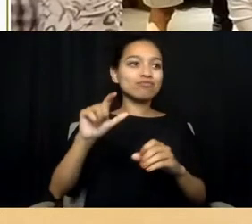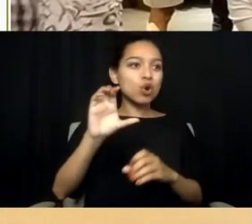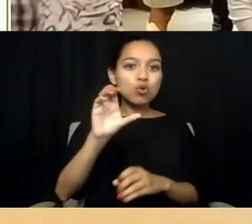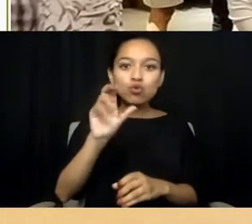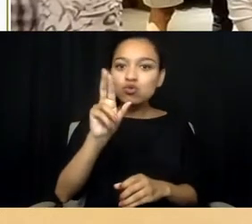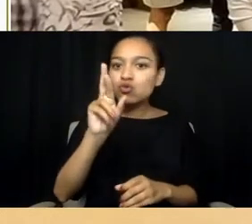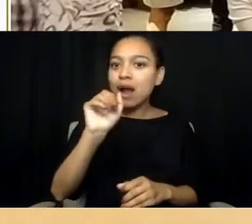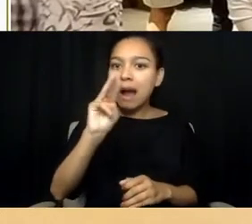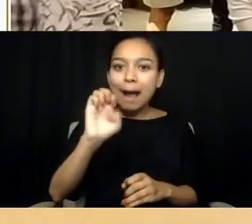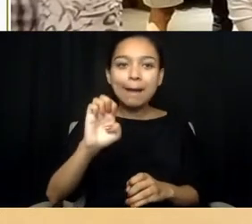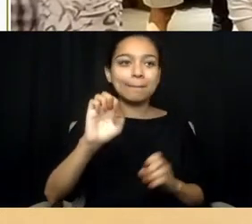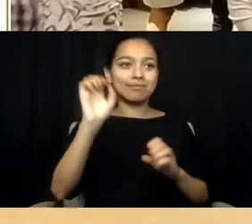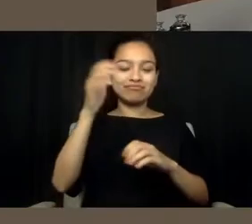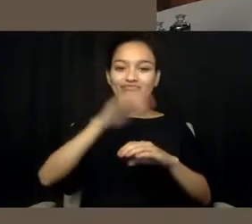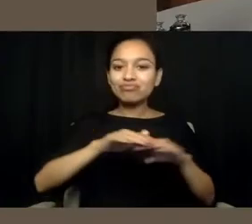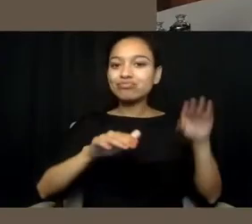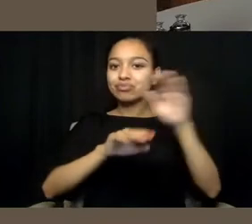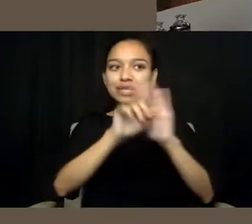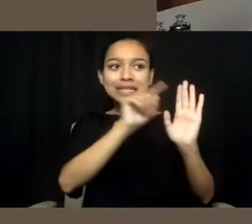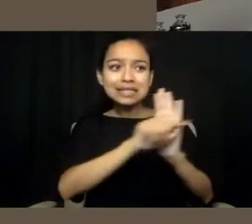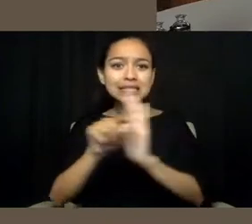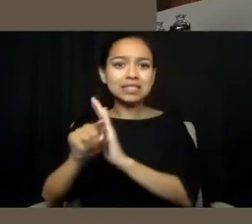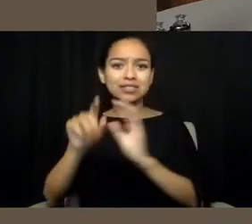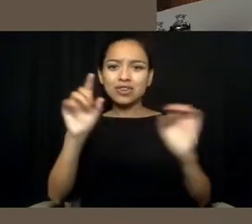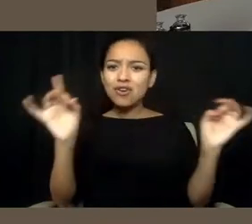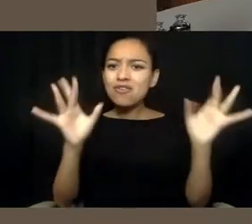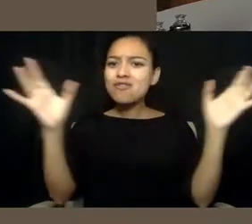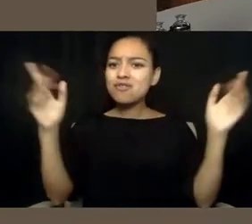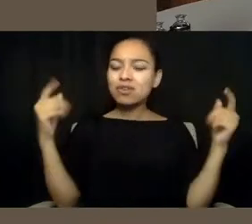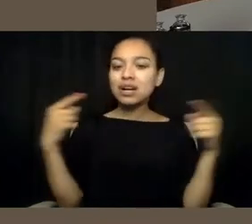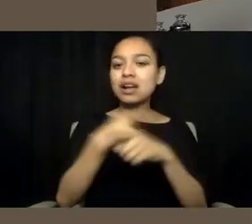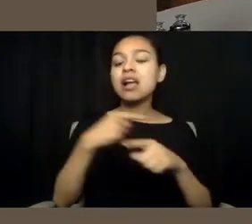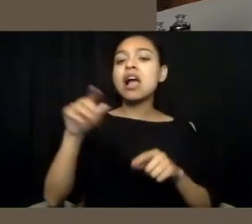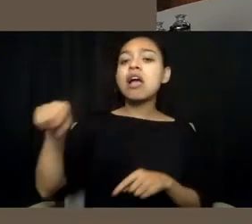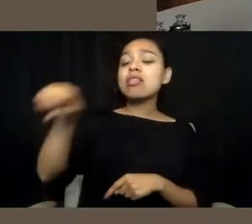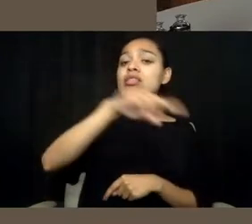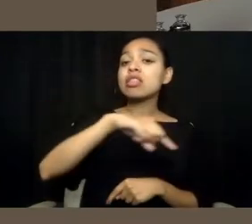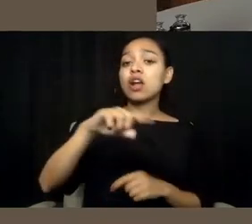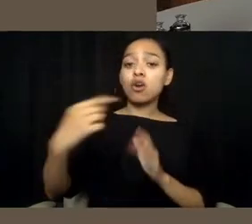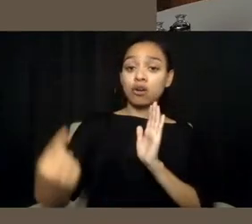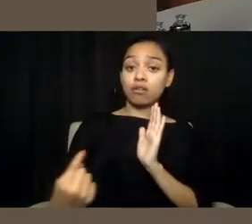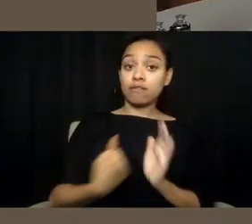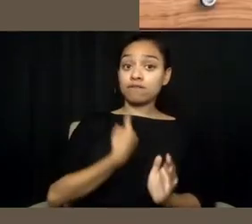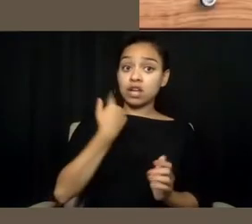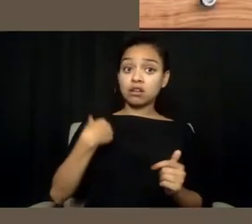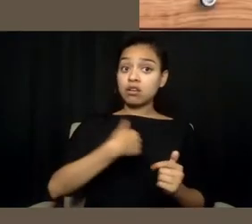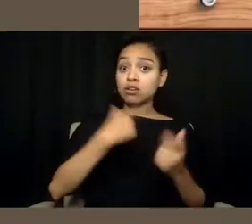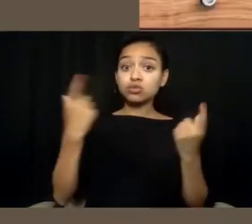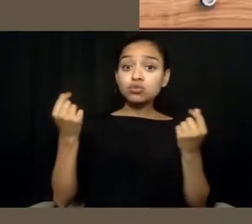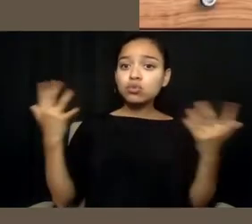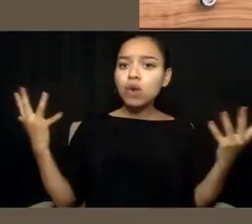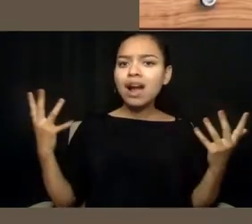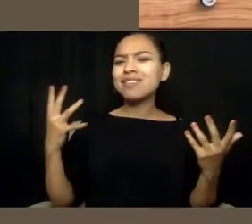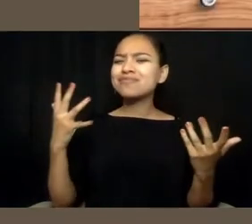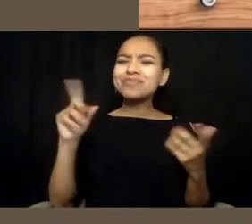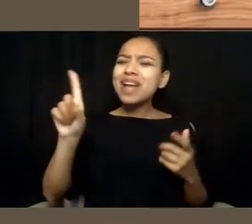against the people whose offense against us was simply that they lived where we wanted to live.